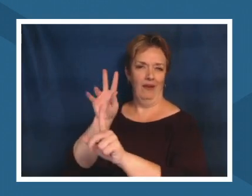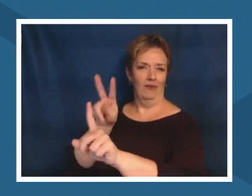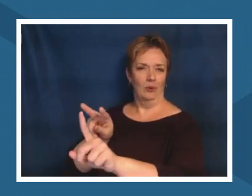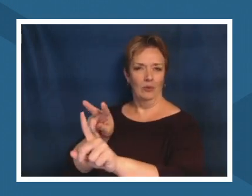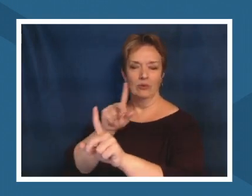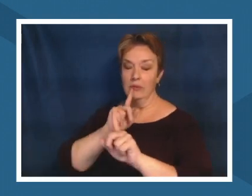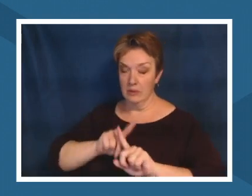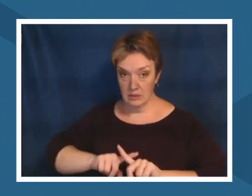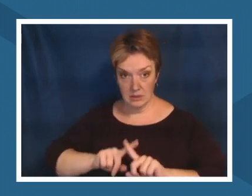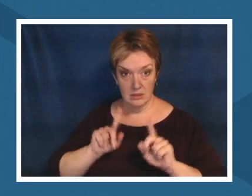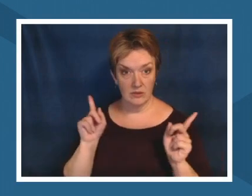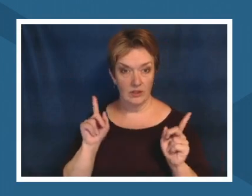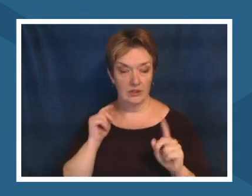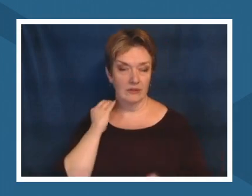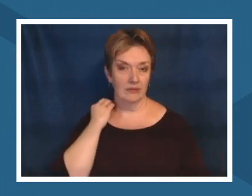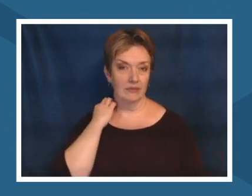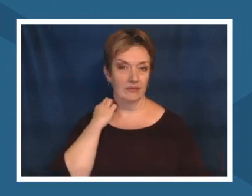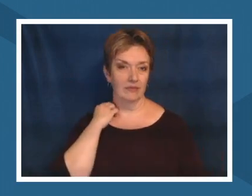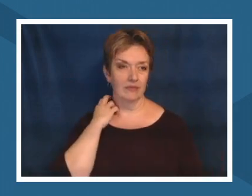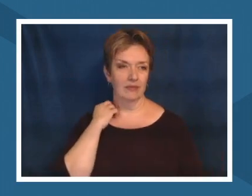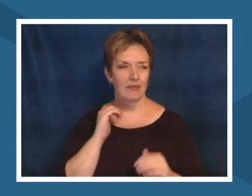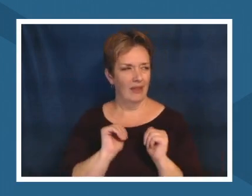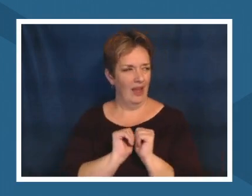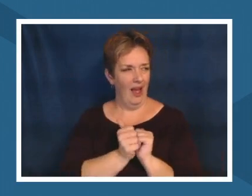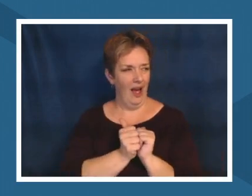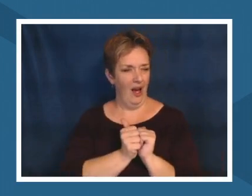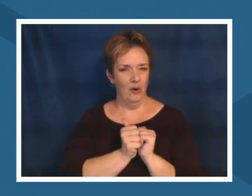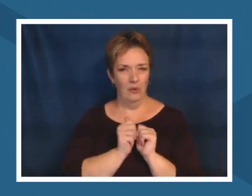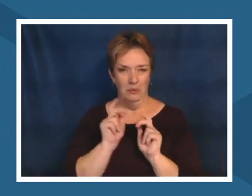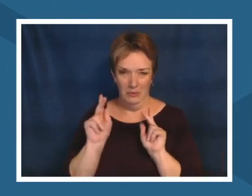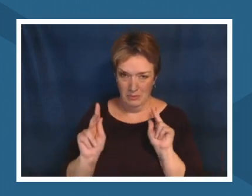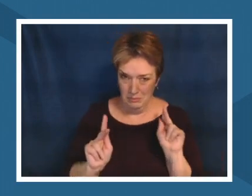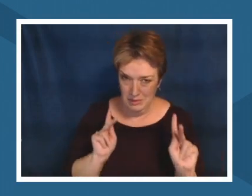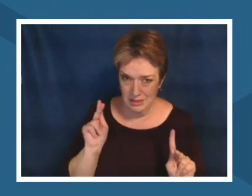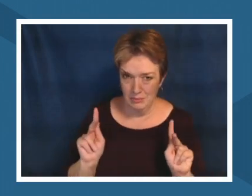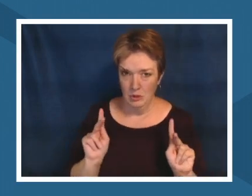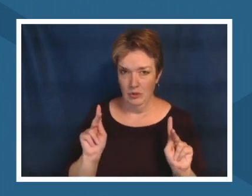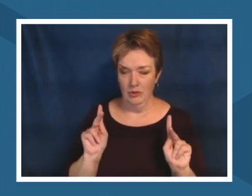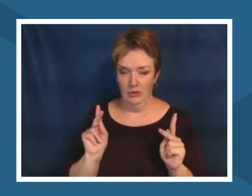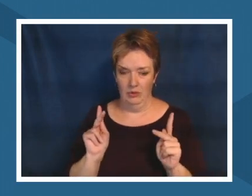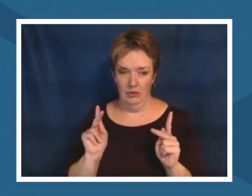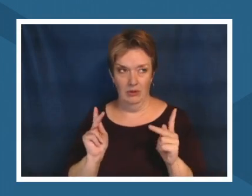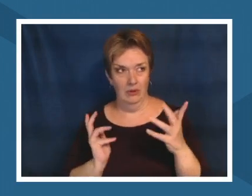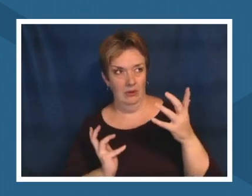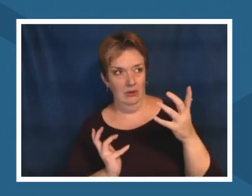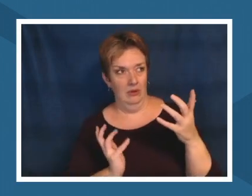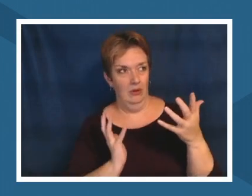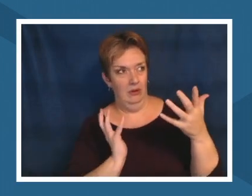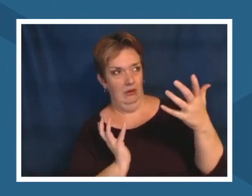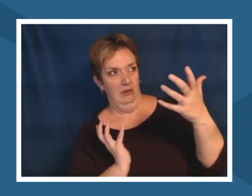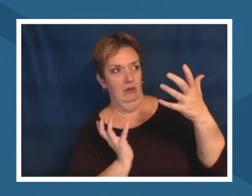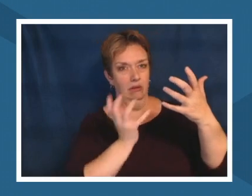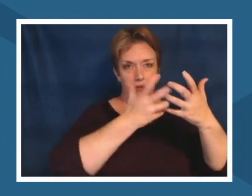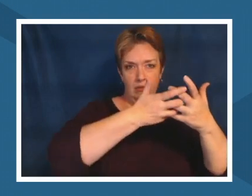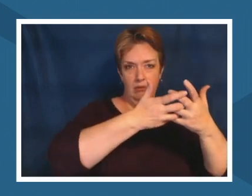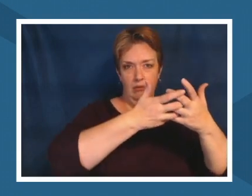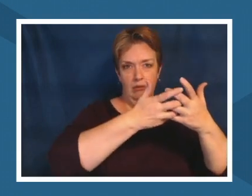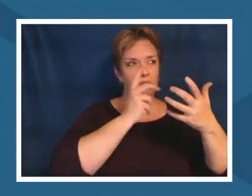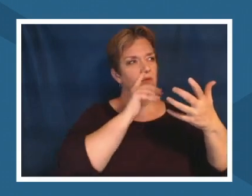how do we how do human systems engage with the environment